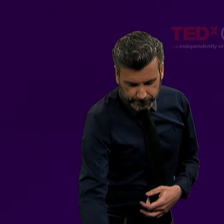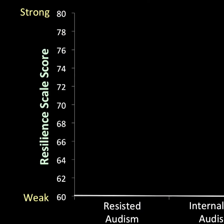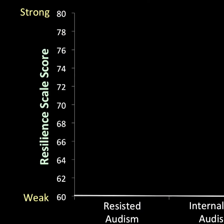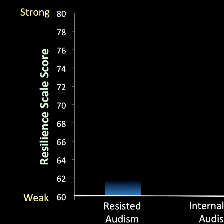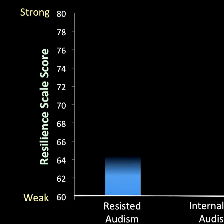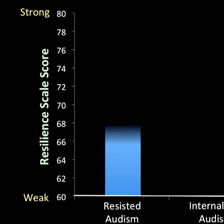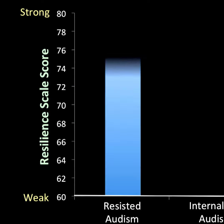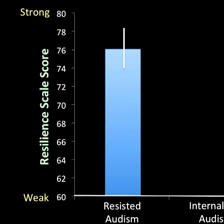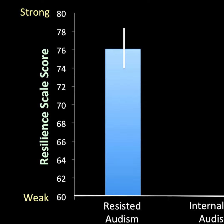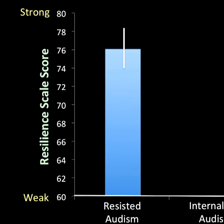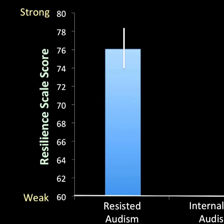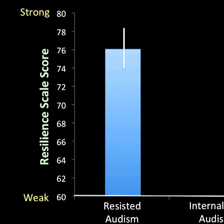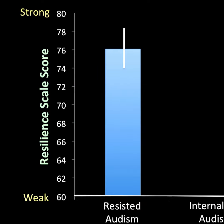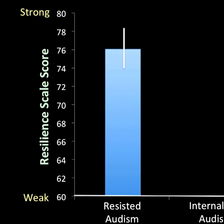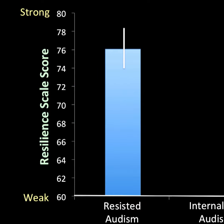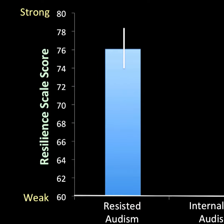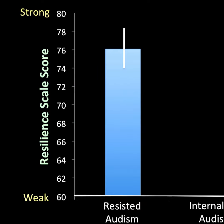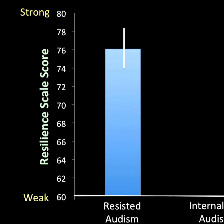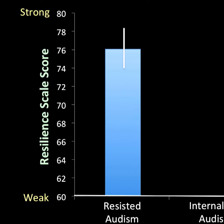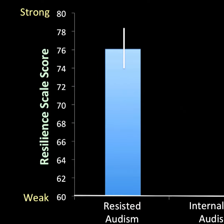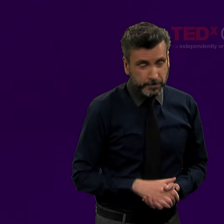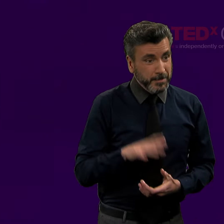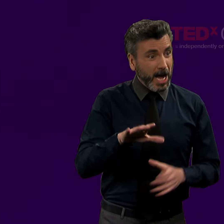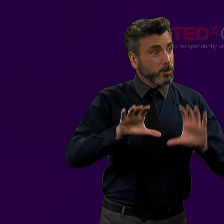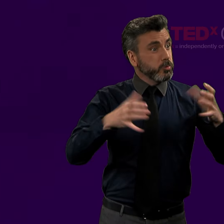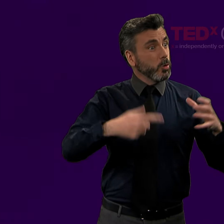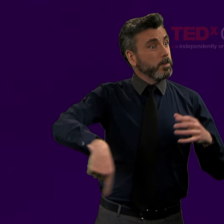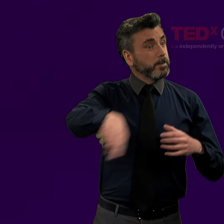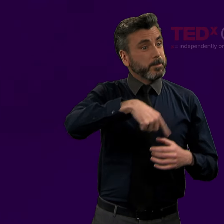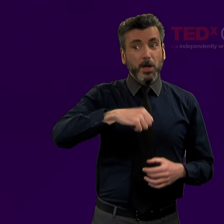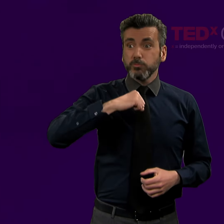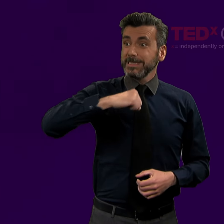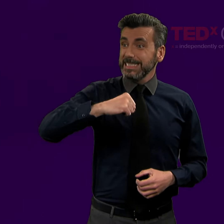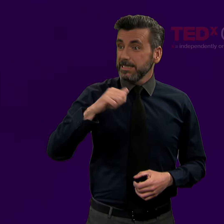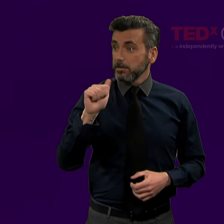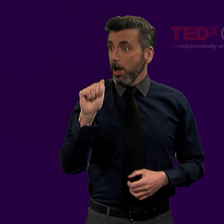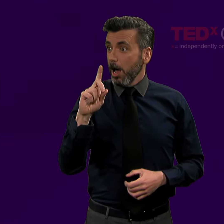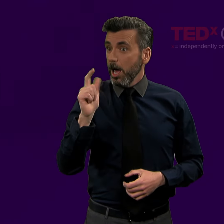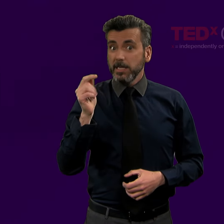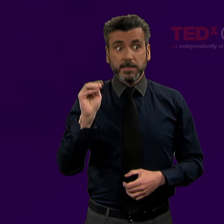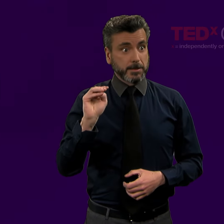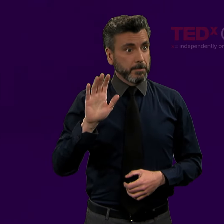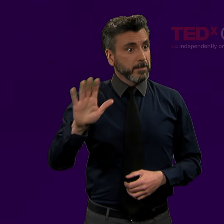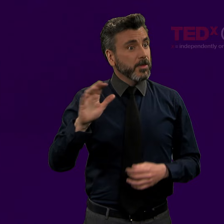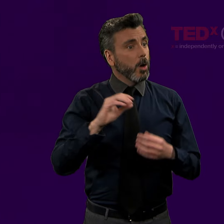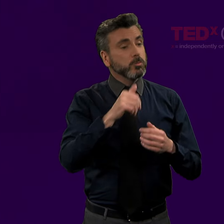[Resilience Scale Score. Resisted Audism, Internalized Audism] And we were interested to see how these correlated together.